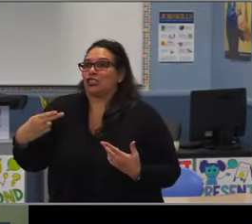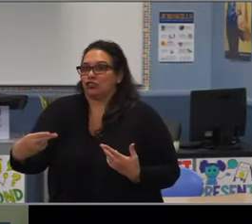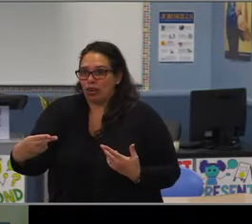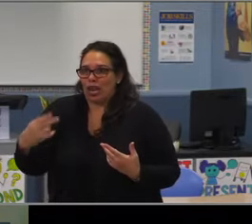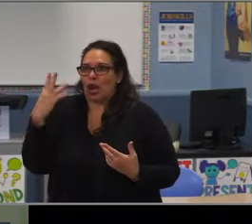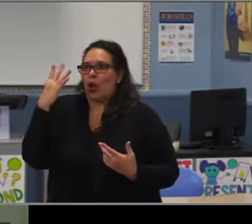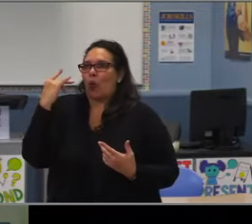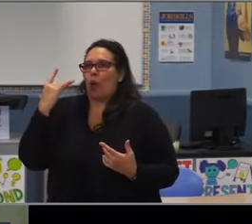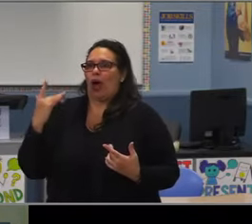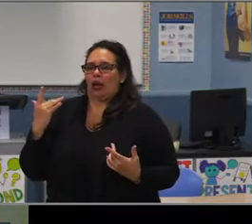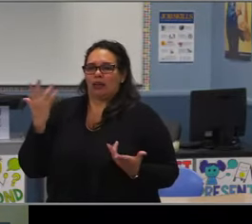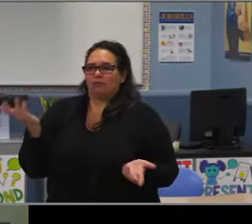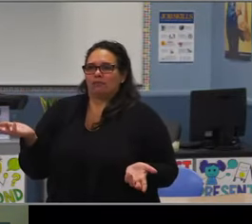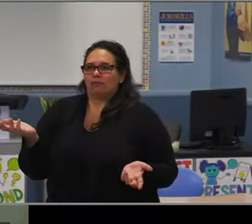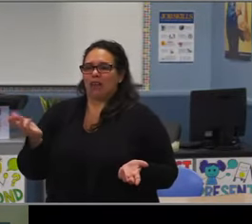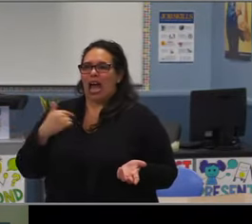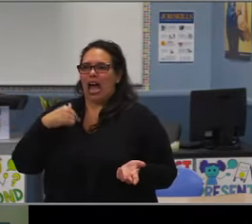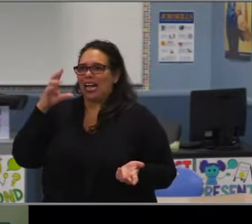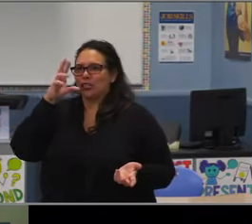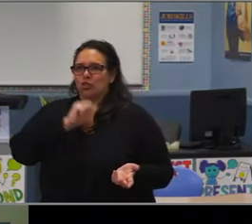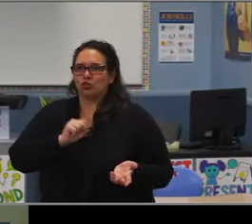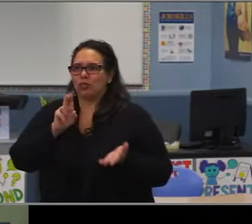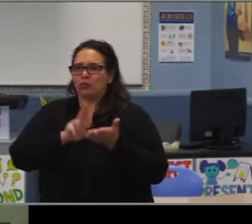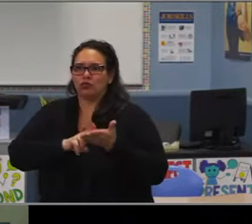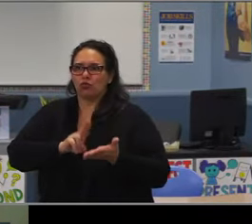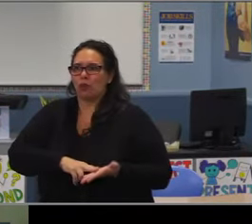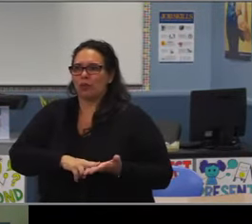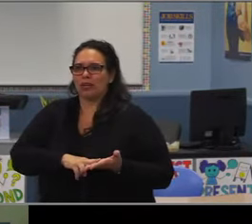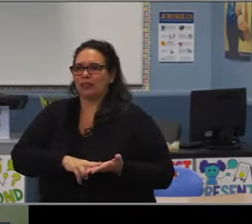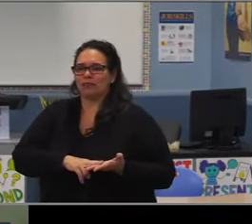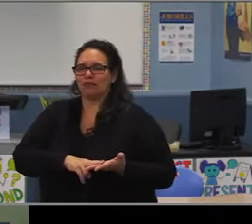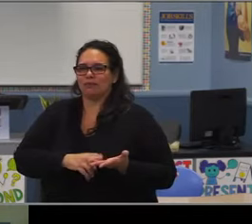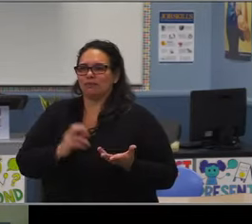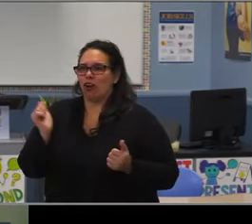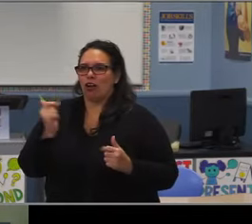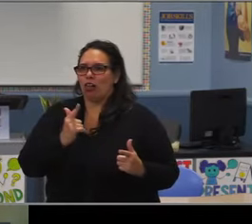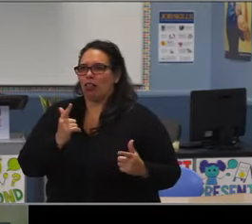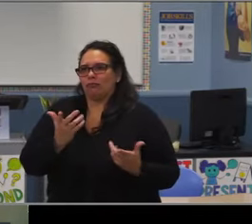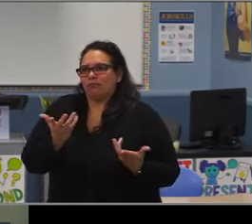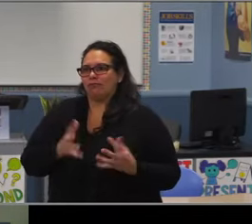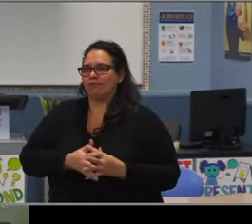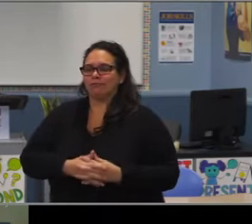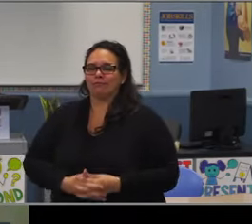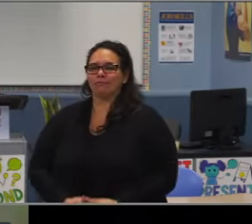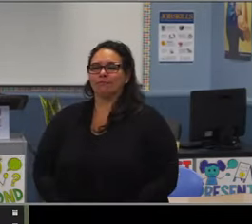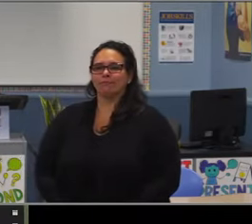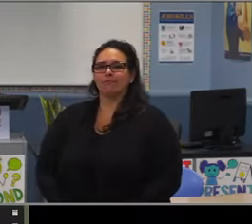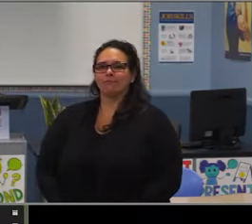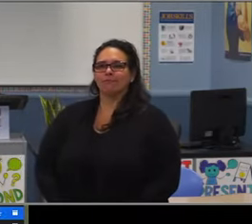is instead of being able to offer five sections of music for their middle school,